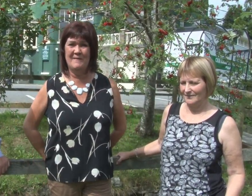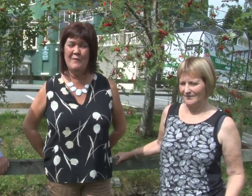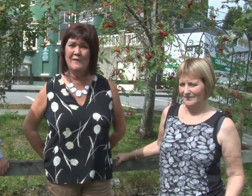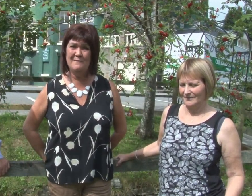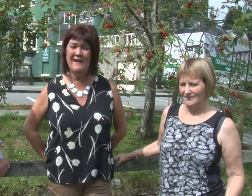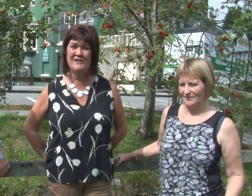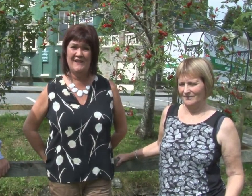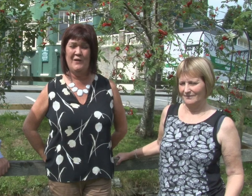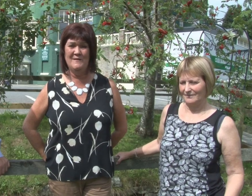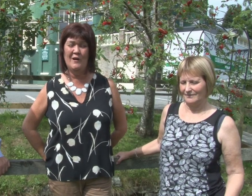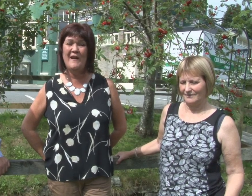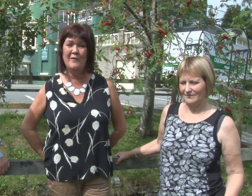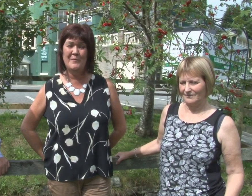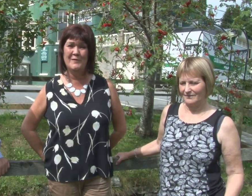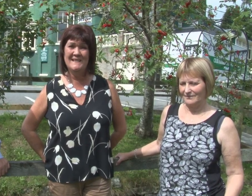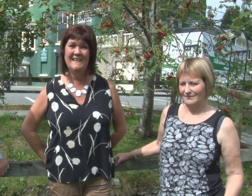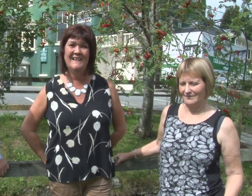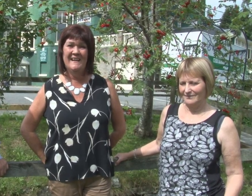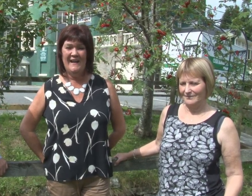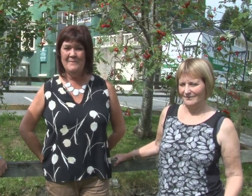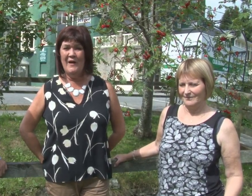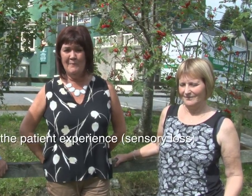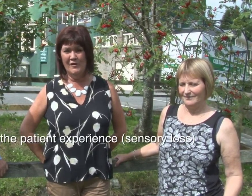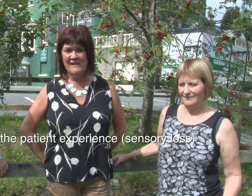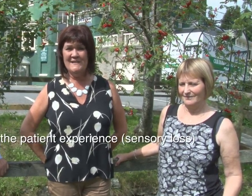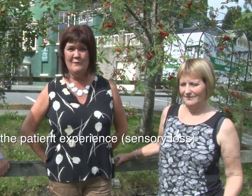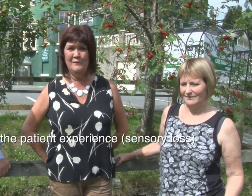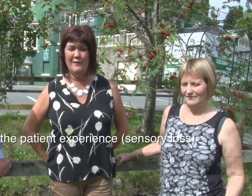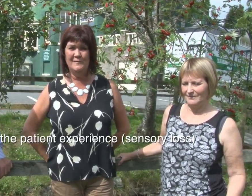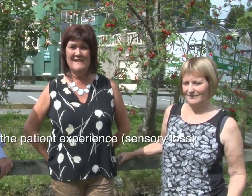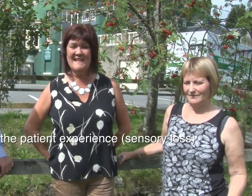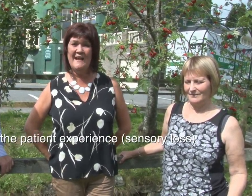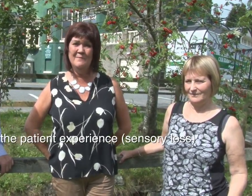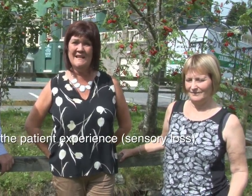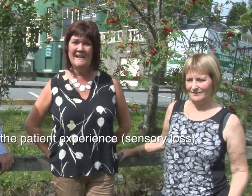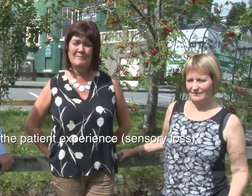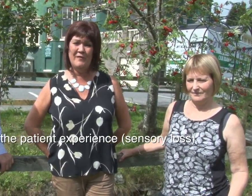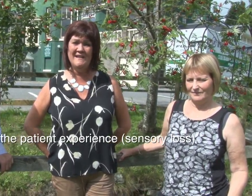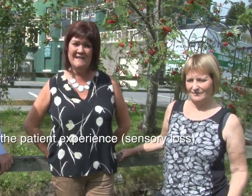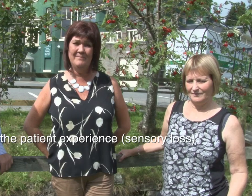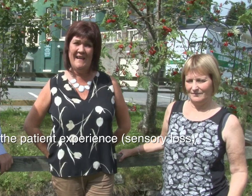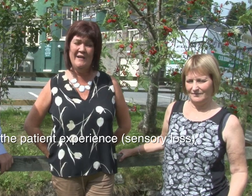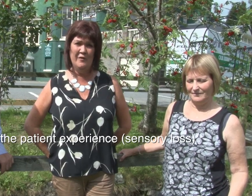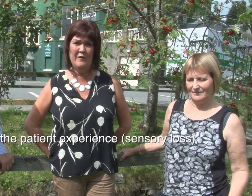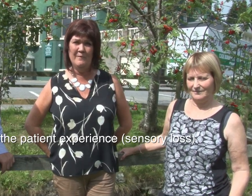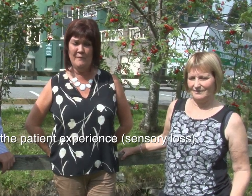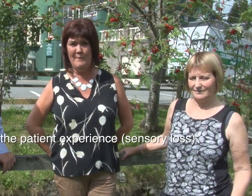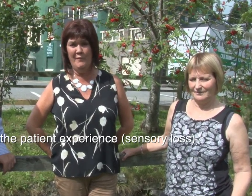Equality Manager, Cwm Taf Health Board and our project is twofold it's aimed at providing hearing equipment for people who